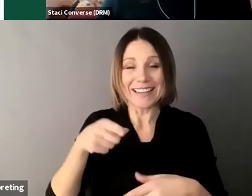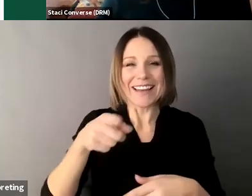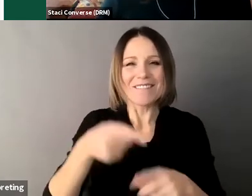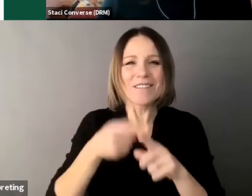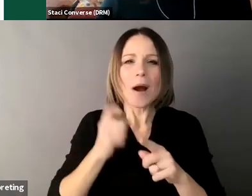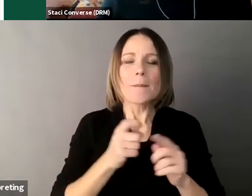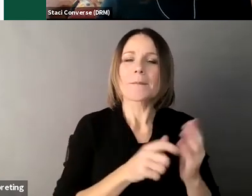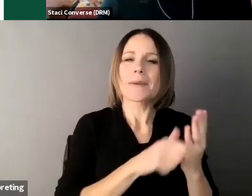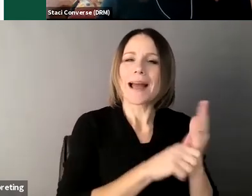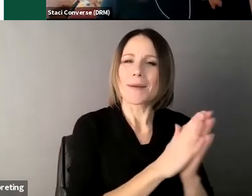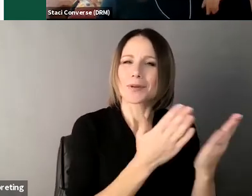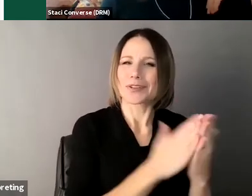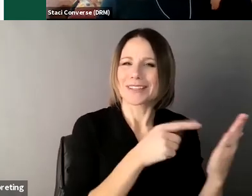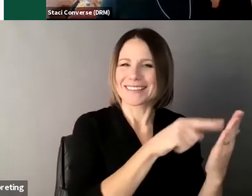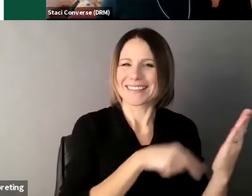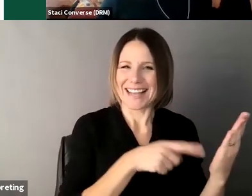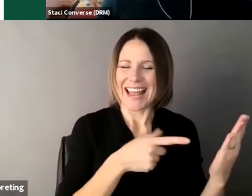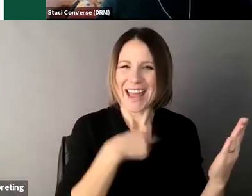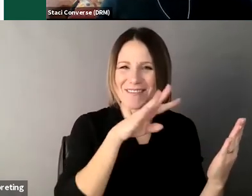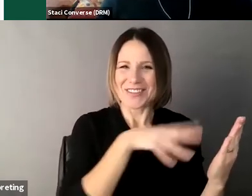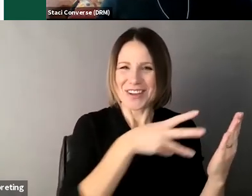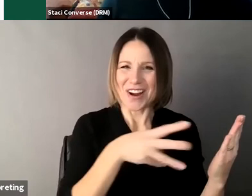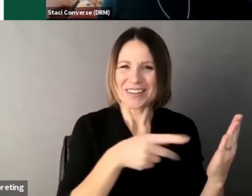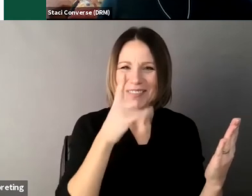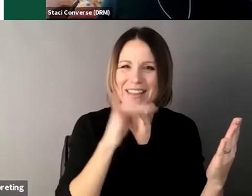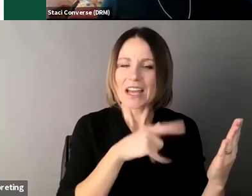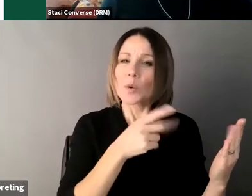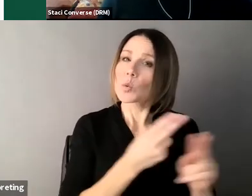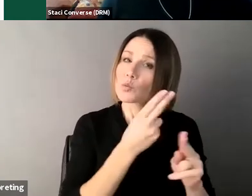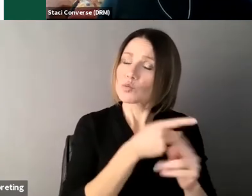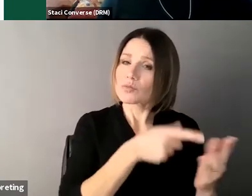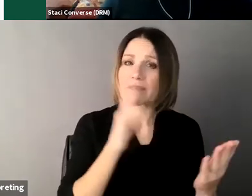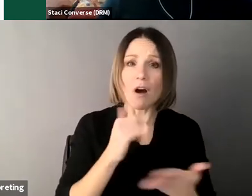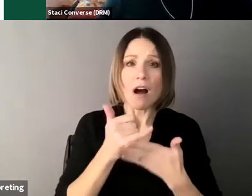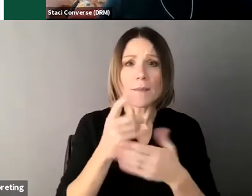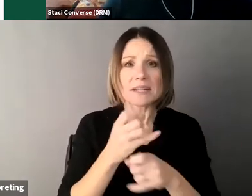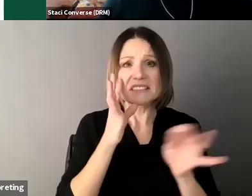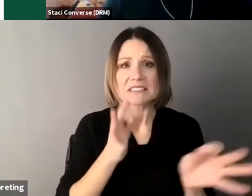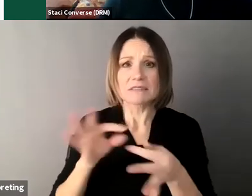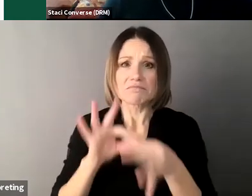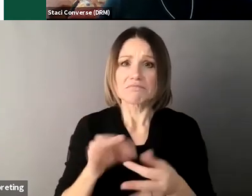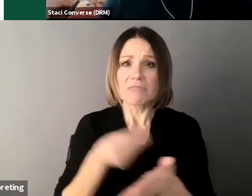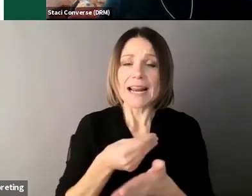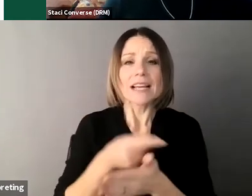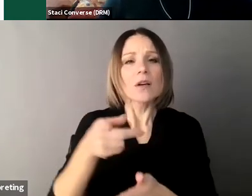guide that you all have access to it's this starts on page 19 and you'll see um money